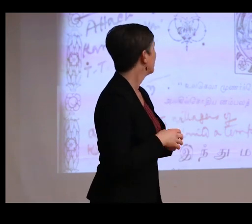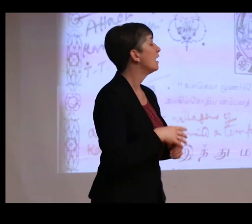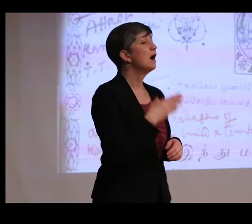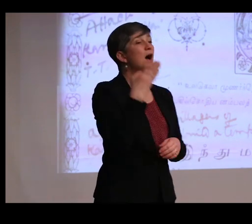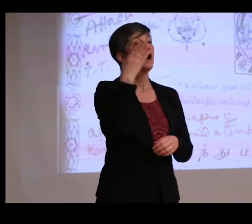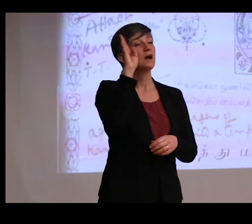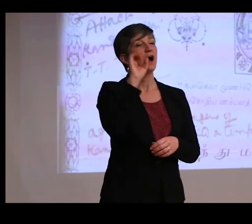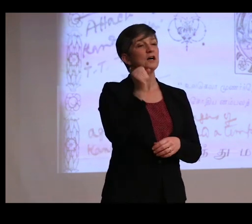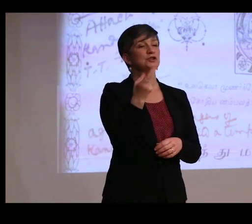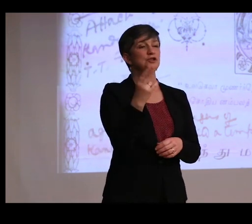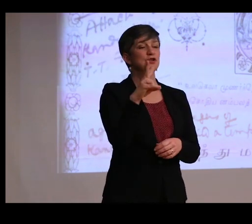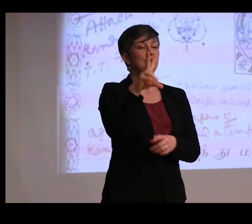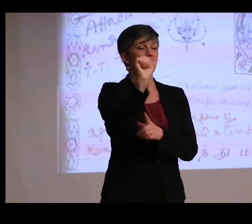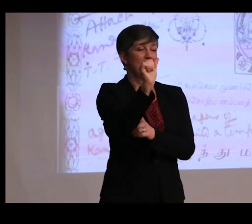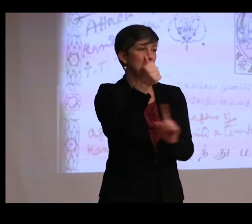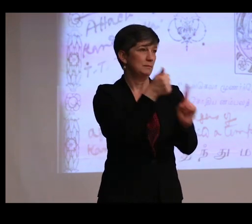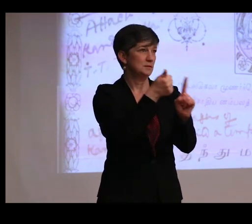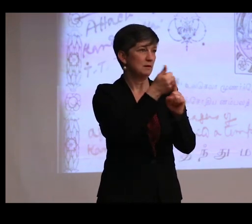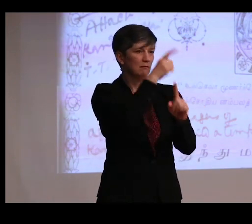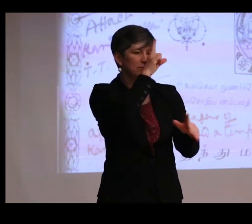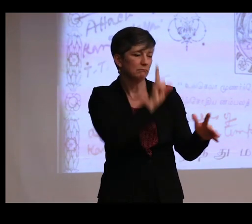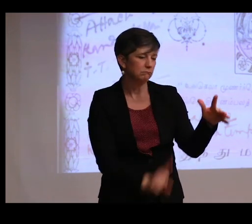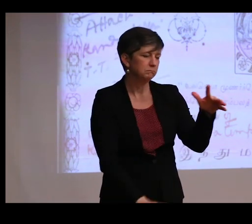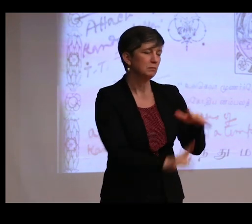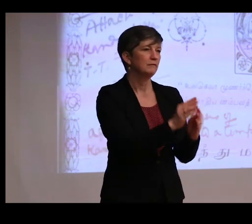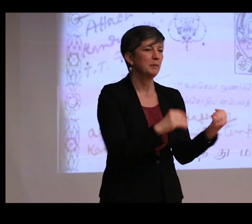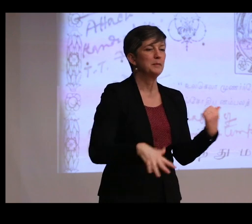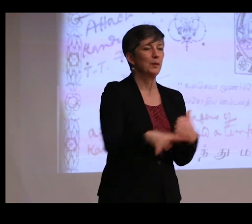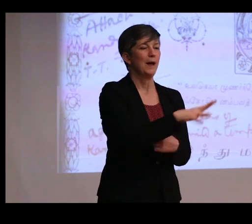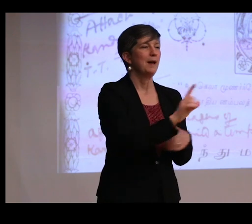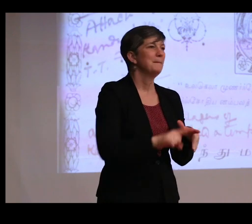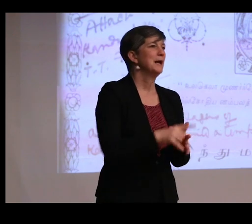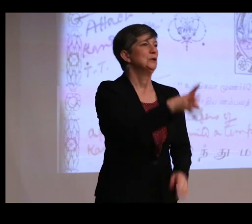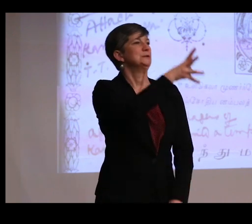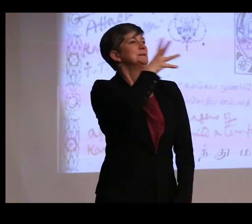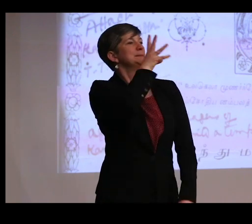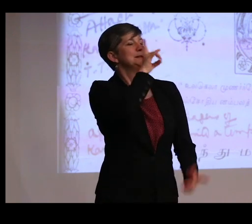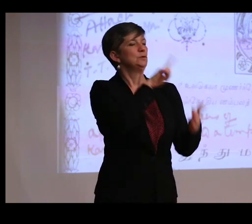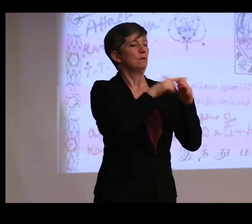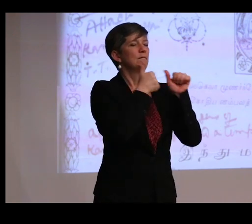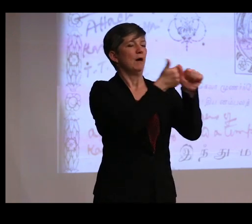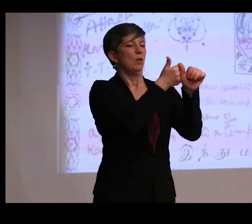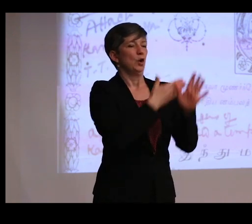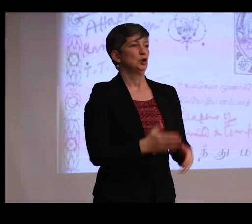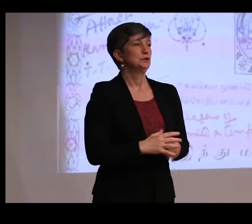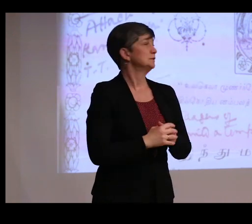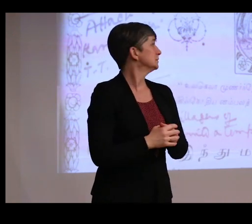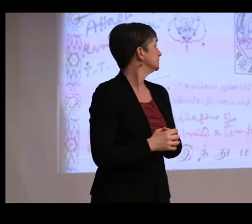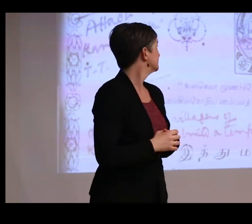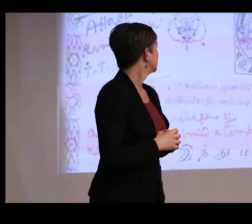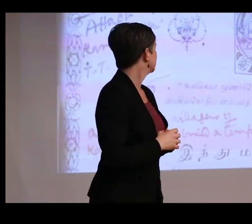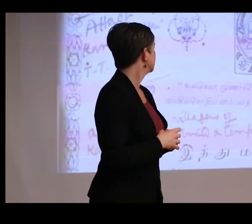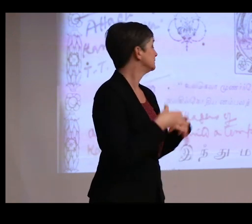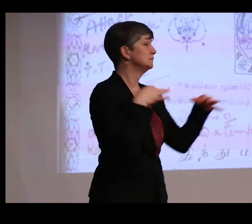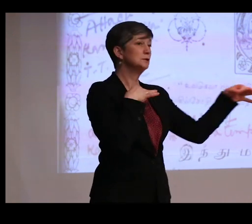Shiva himself emerged from the ground and began to speak to his devotees. A printed tract described the event